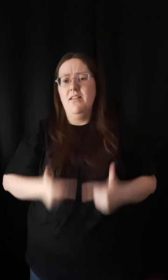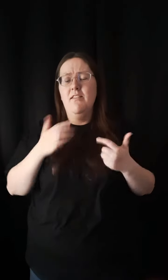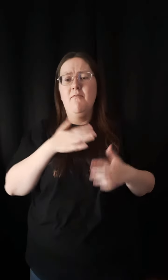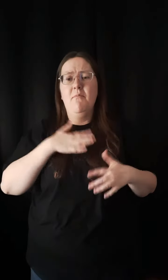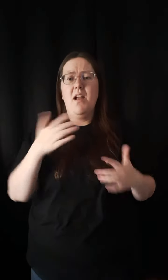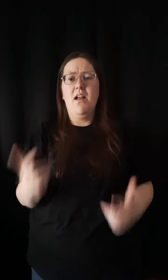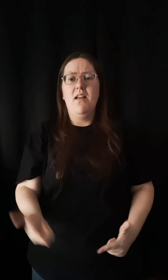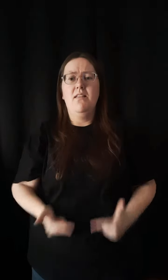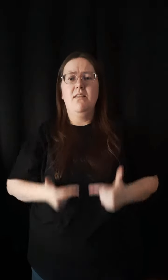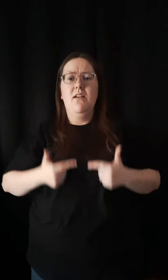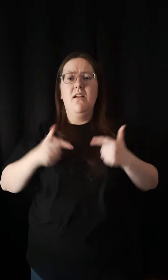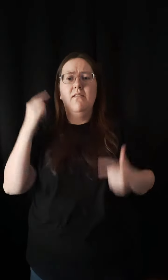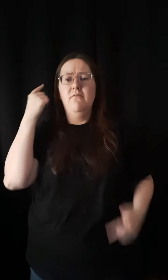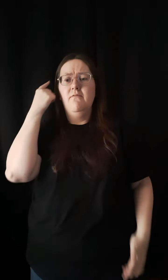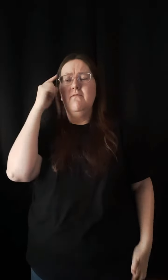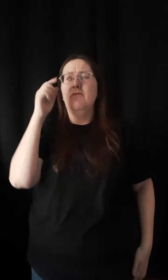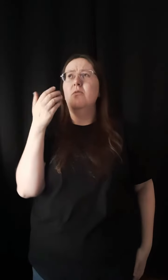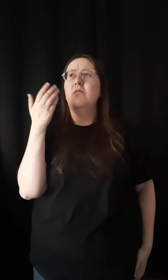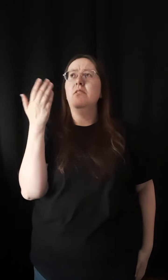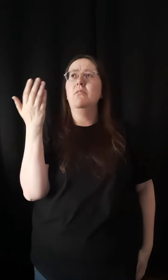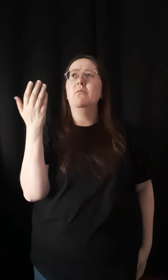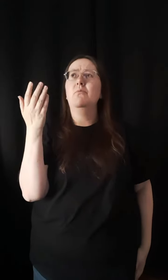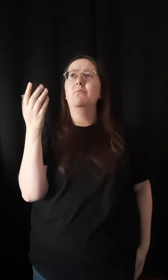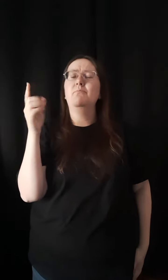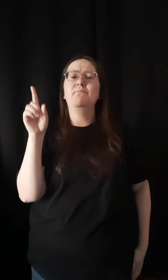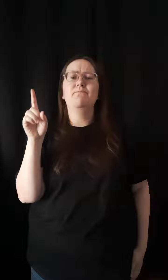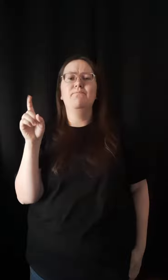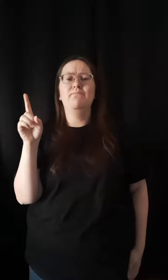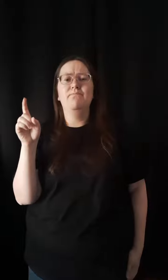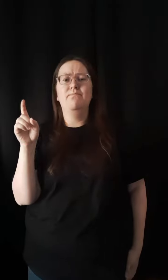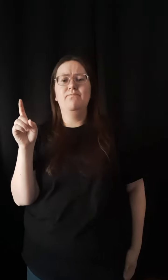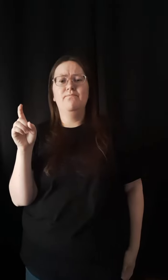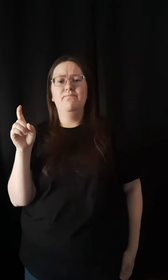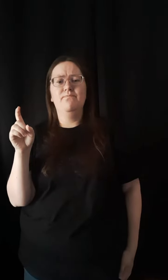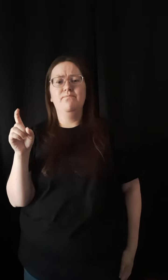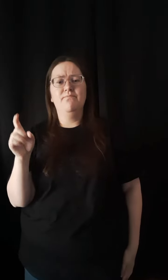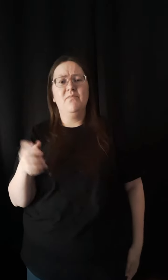Did I live my life for You